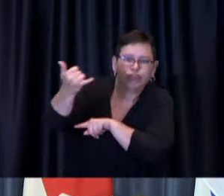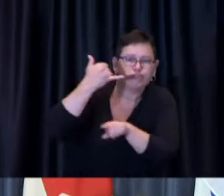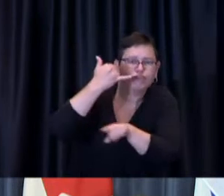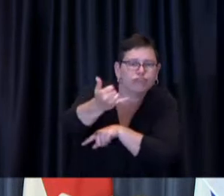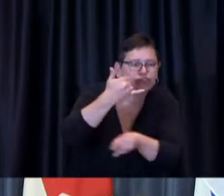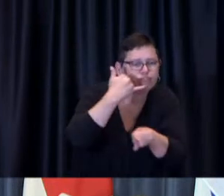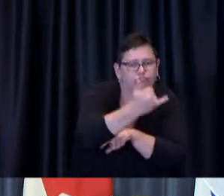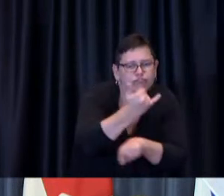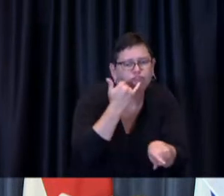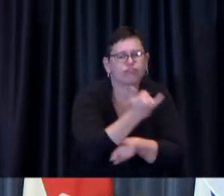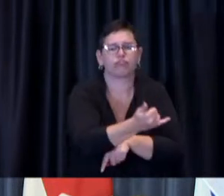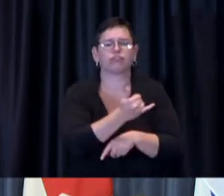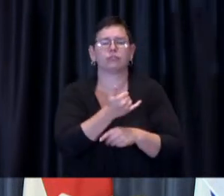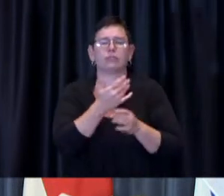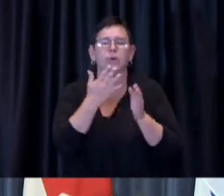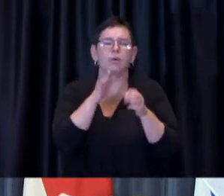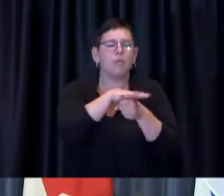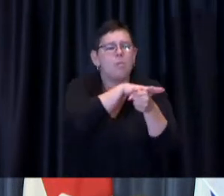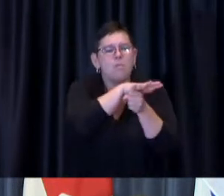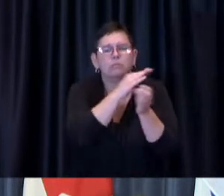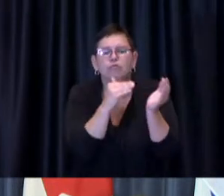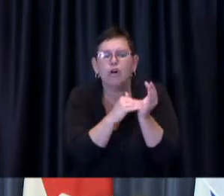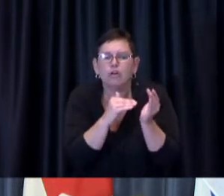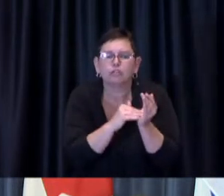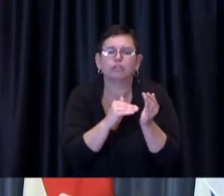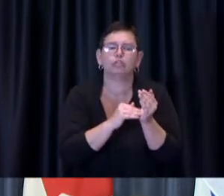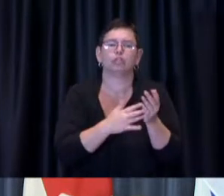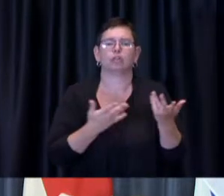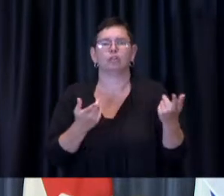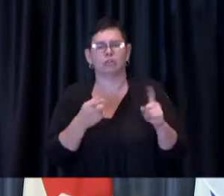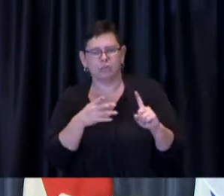who will talk to people about why they should get vaccinated and it will be coming from somebody